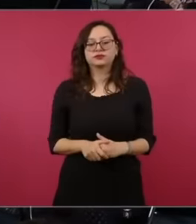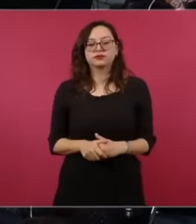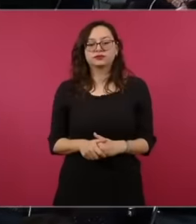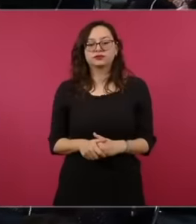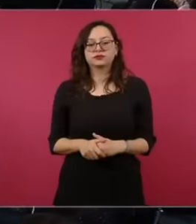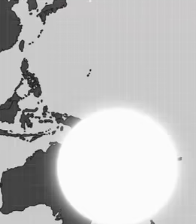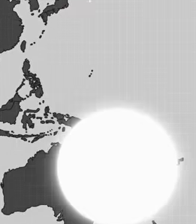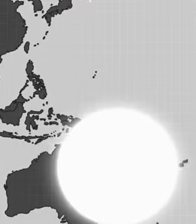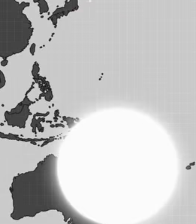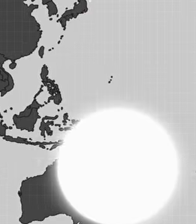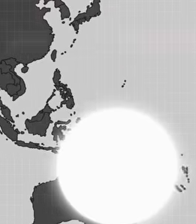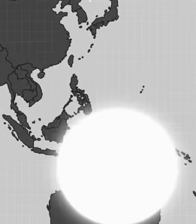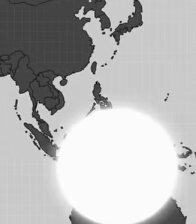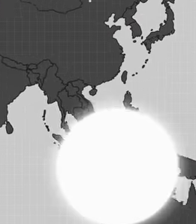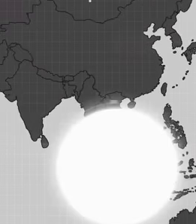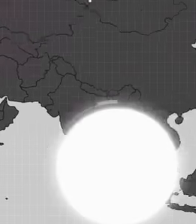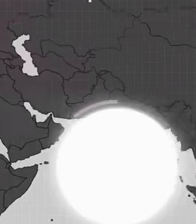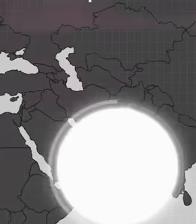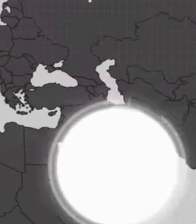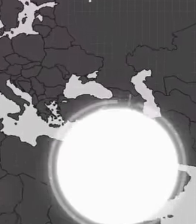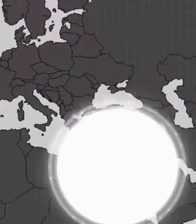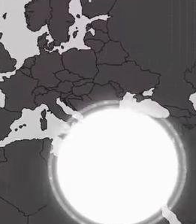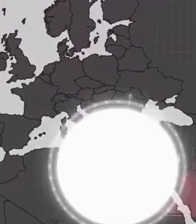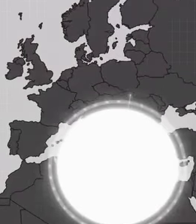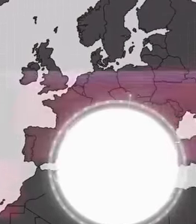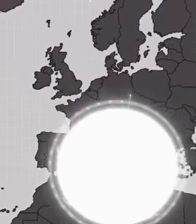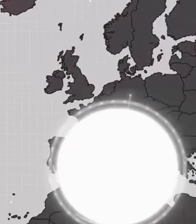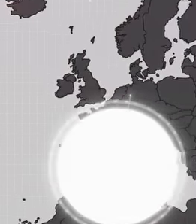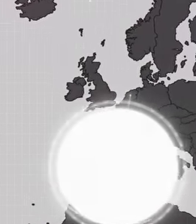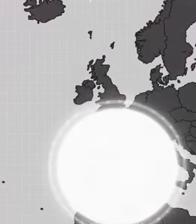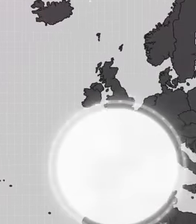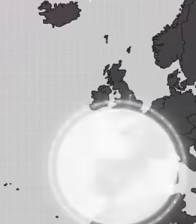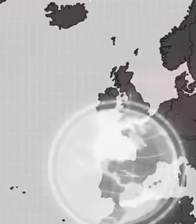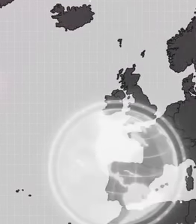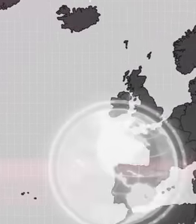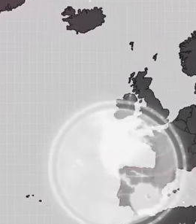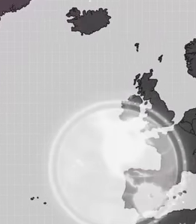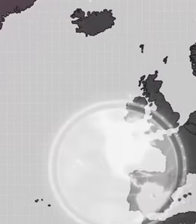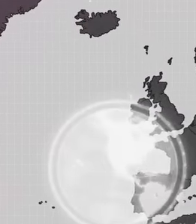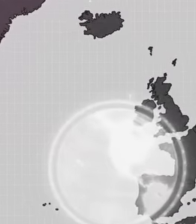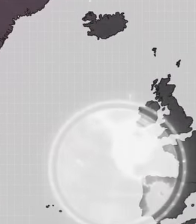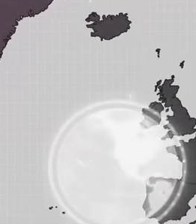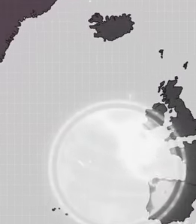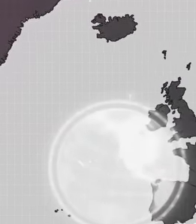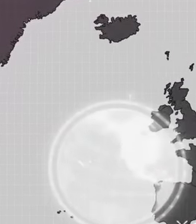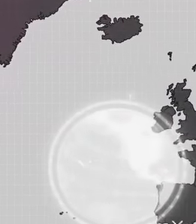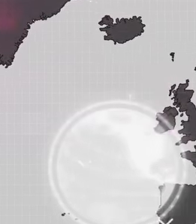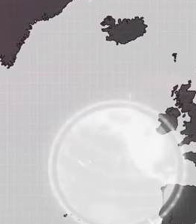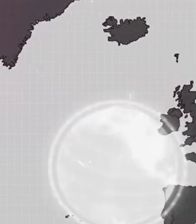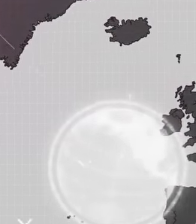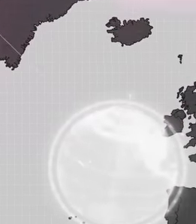I am one of the migrants who left this country. I am one of the many who left